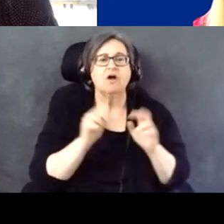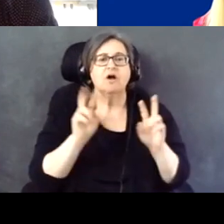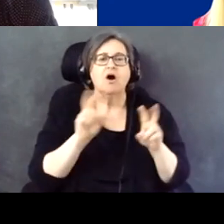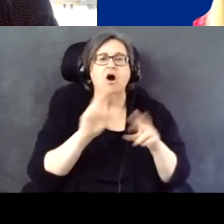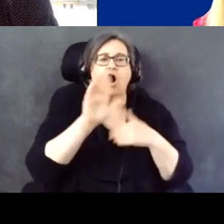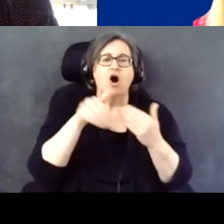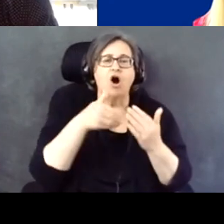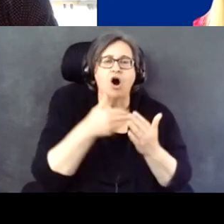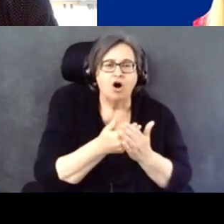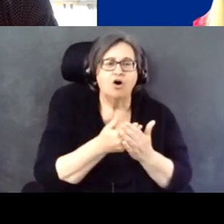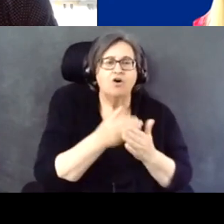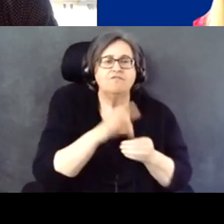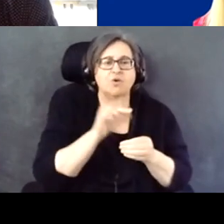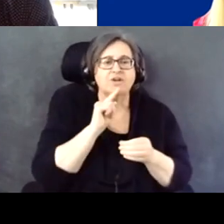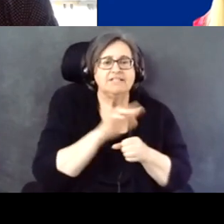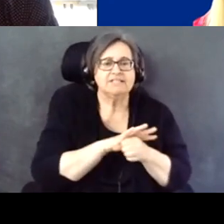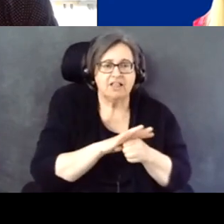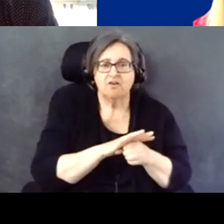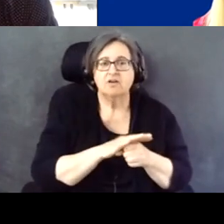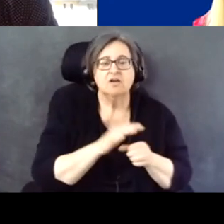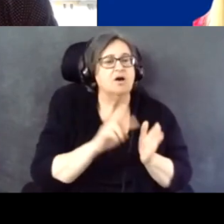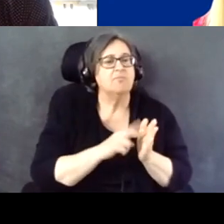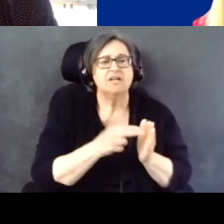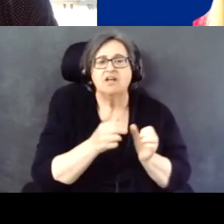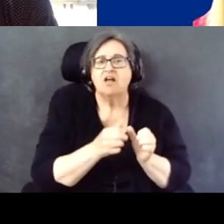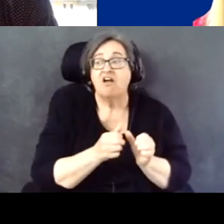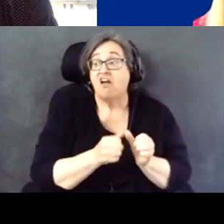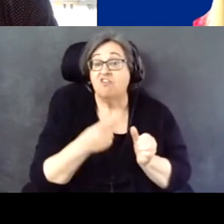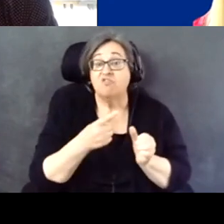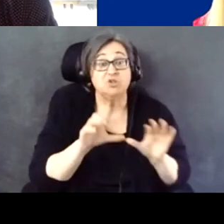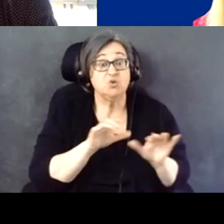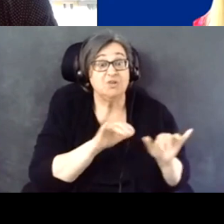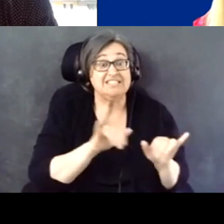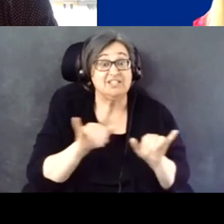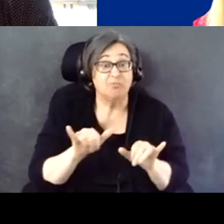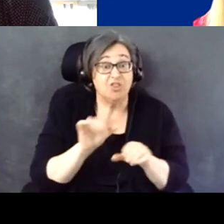In other words, anybody doing any type of work we're doing as it relates to get our